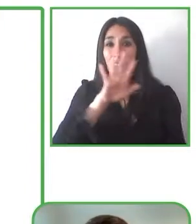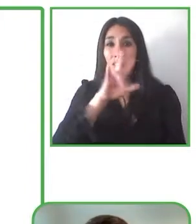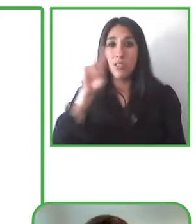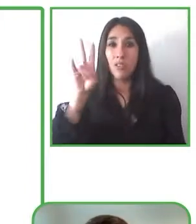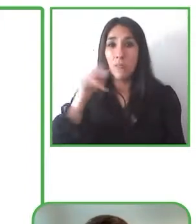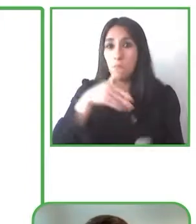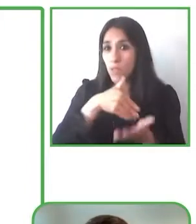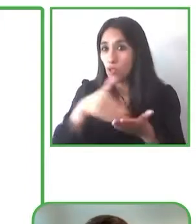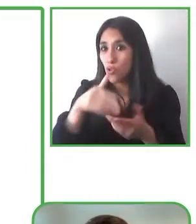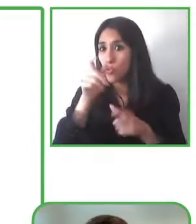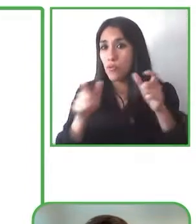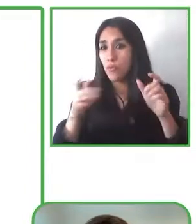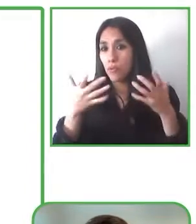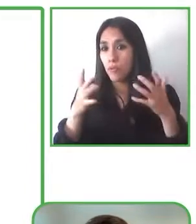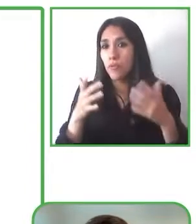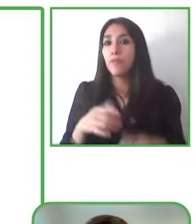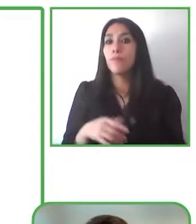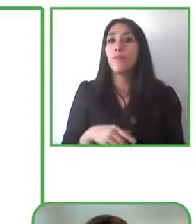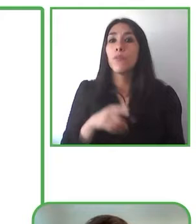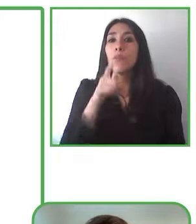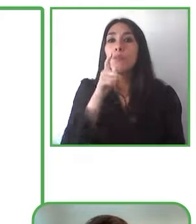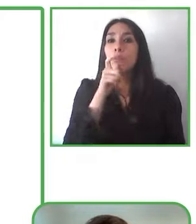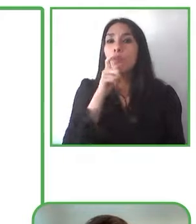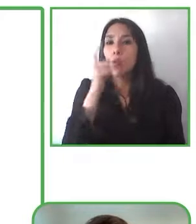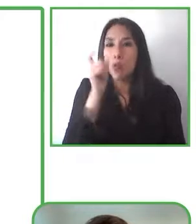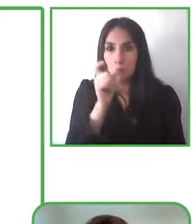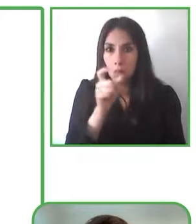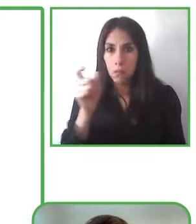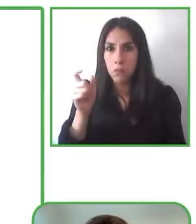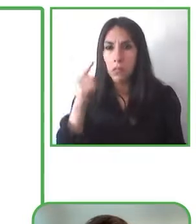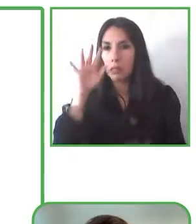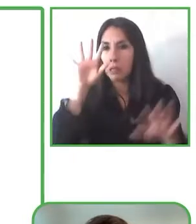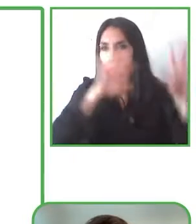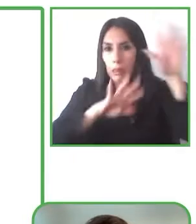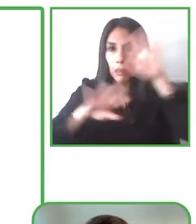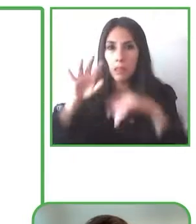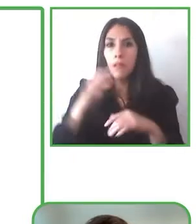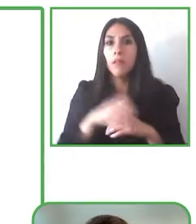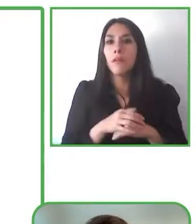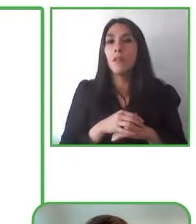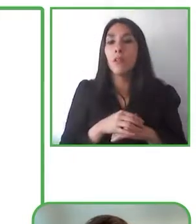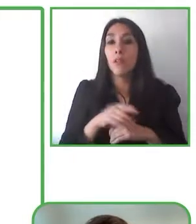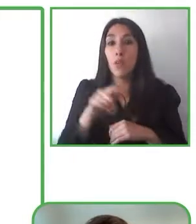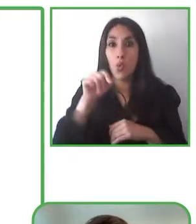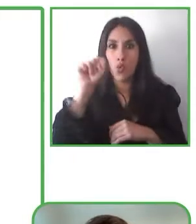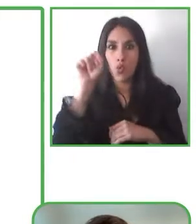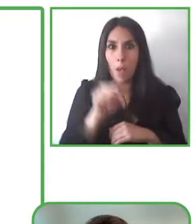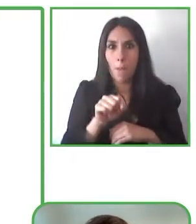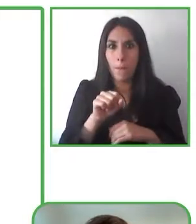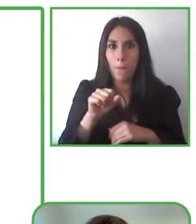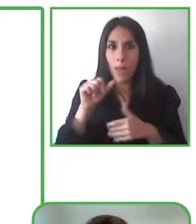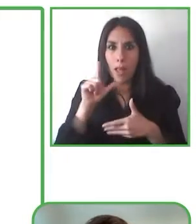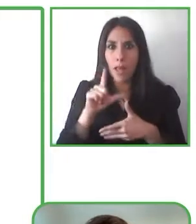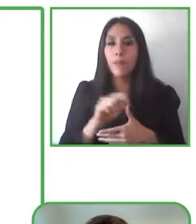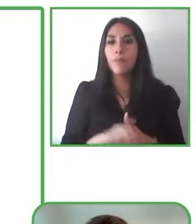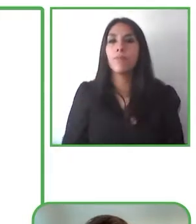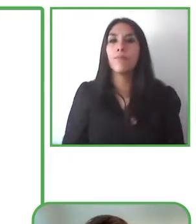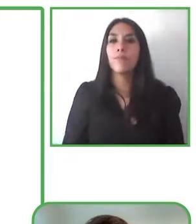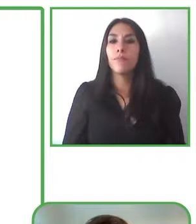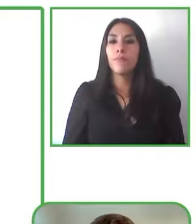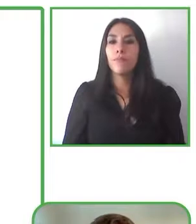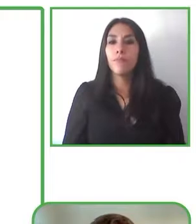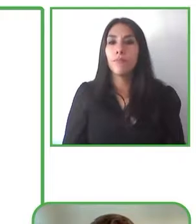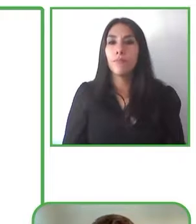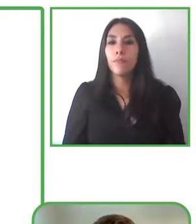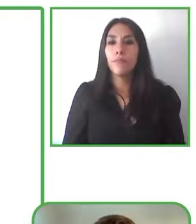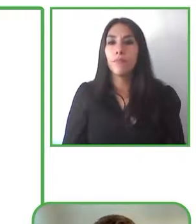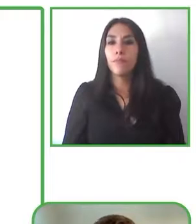America that number is probably bigger because have an alphabetics and also other groups